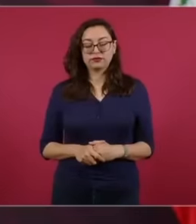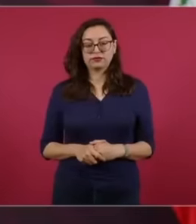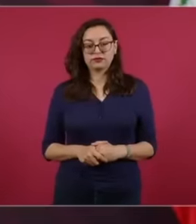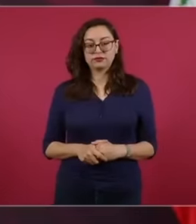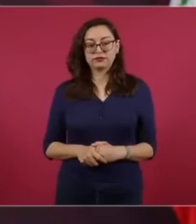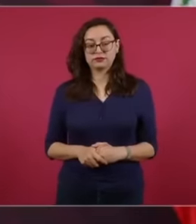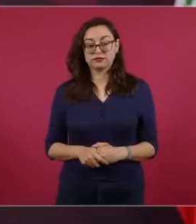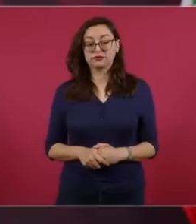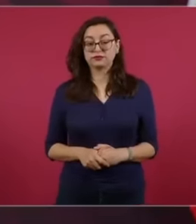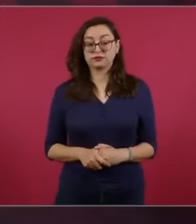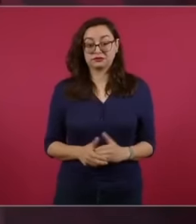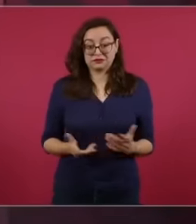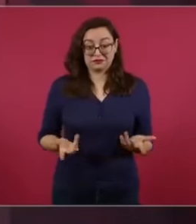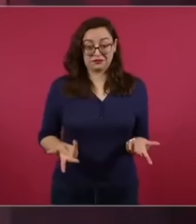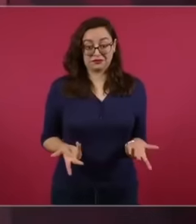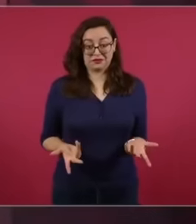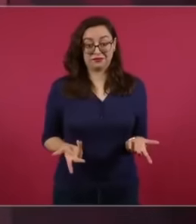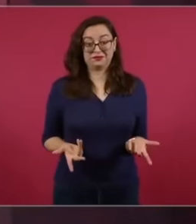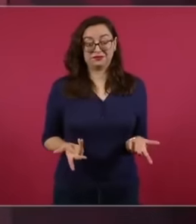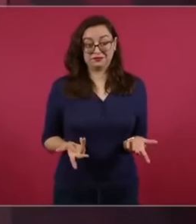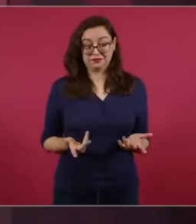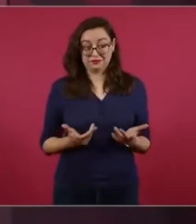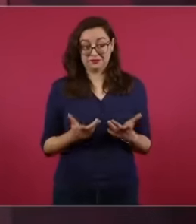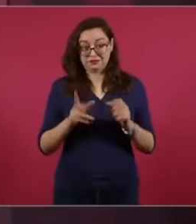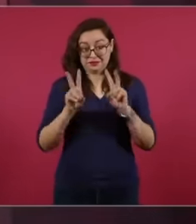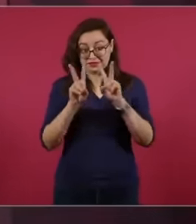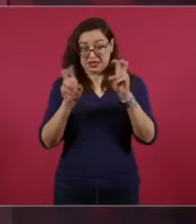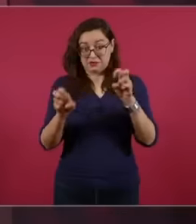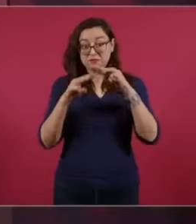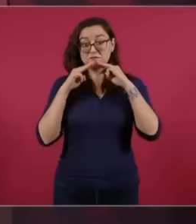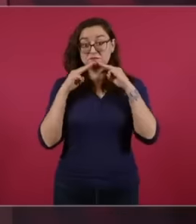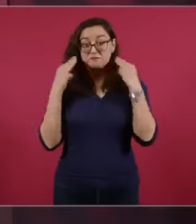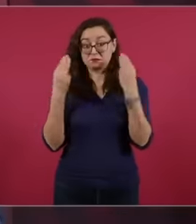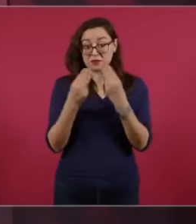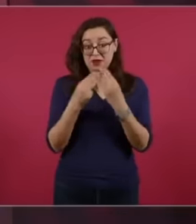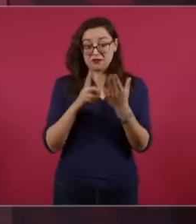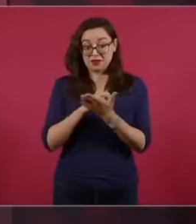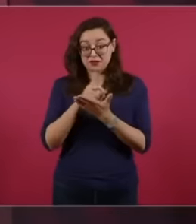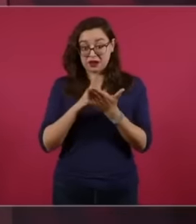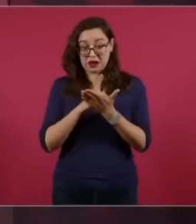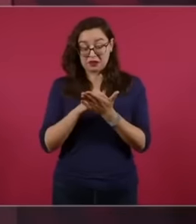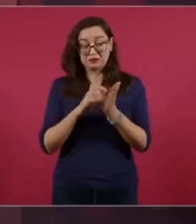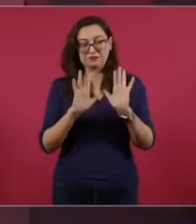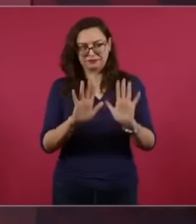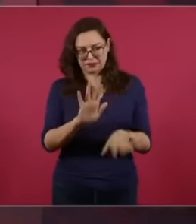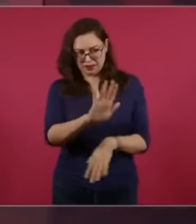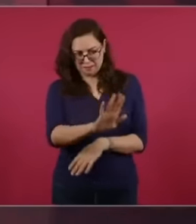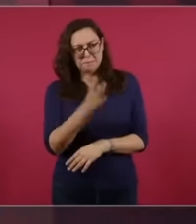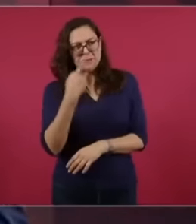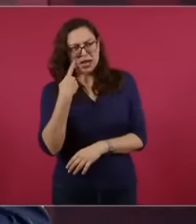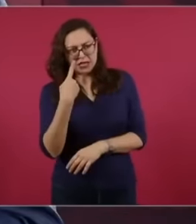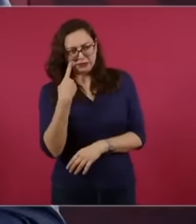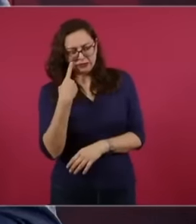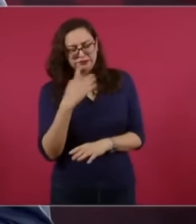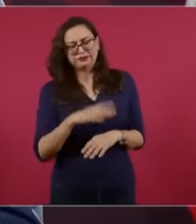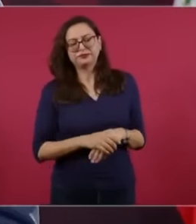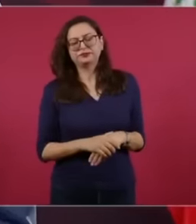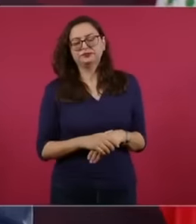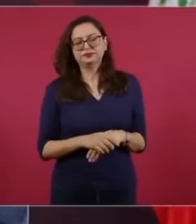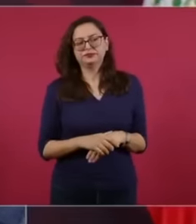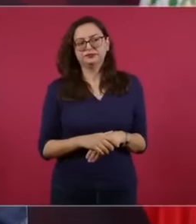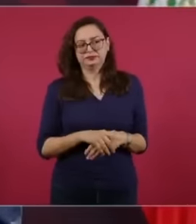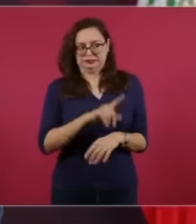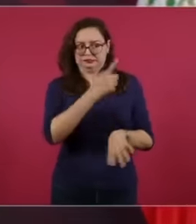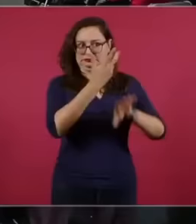drug trafficking Lu I am going to give you three examples of the